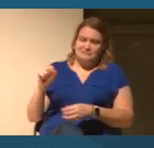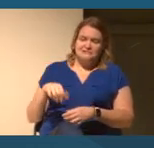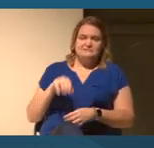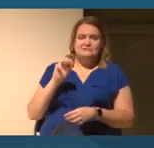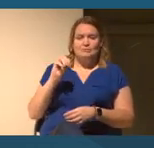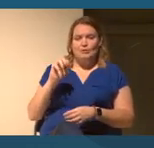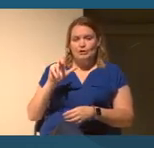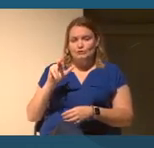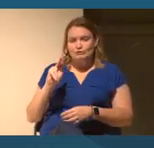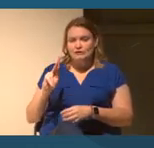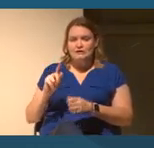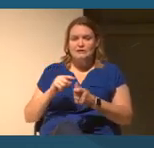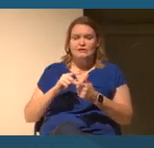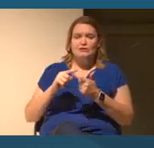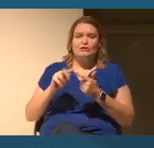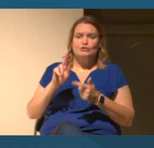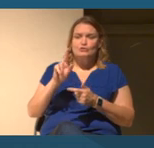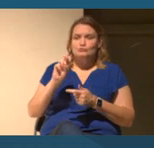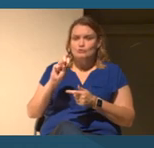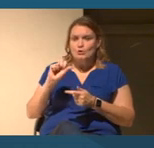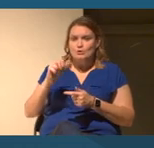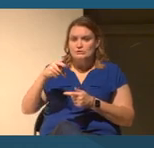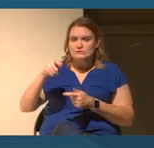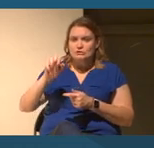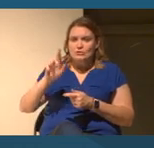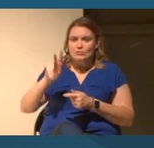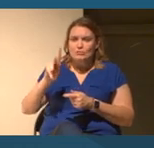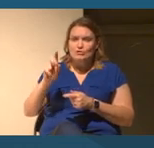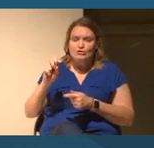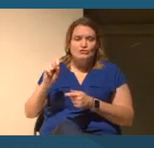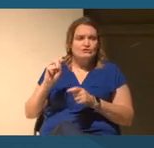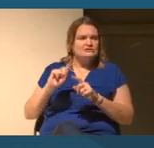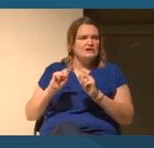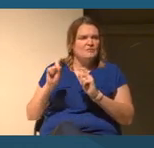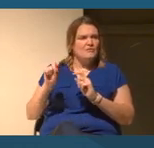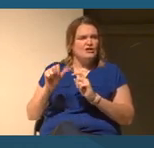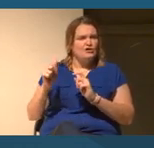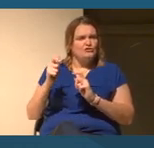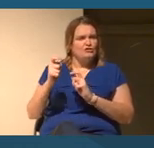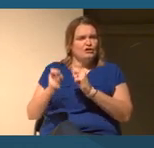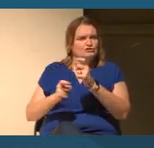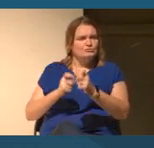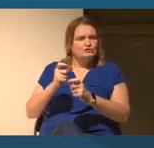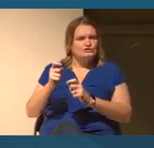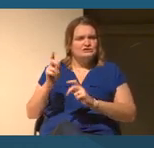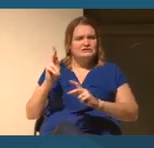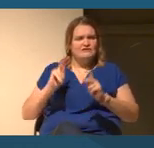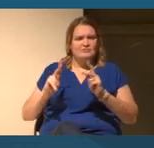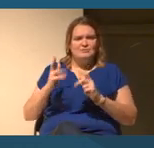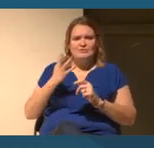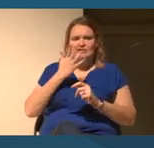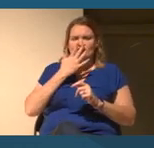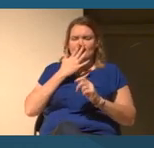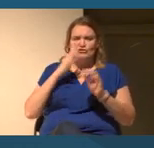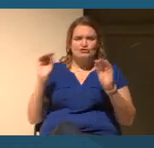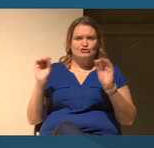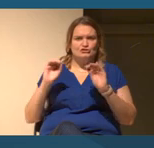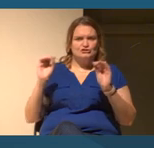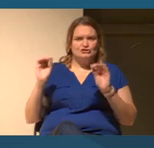But I never learned about any of the other contributions of people of color in my formal learning at all.